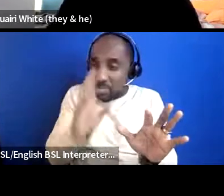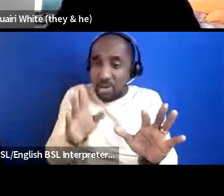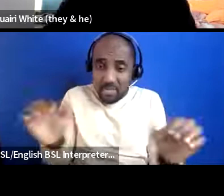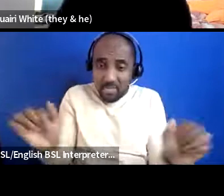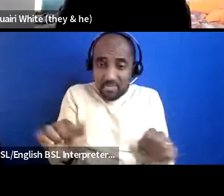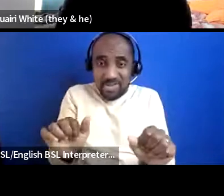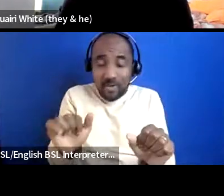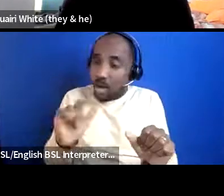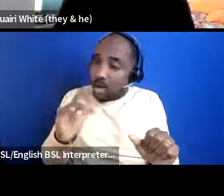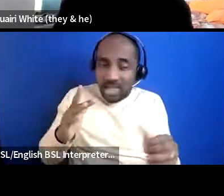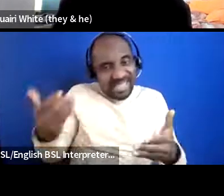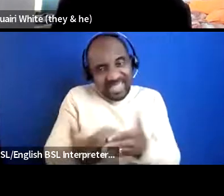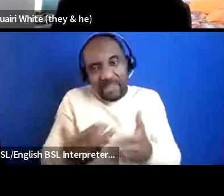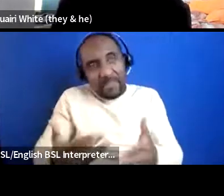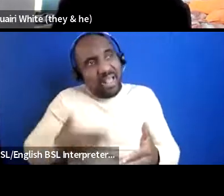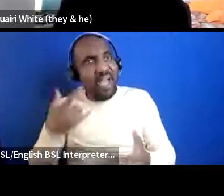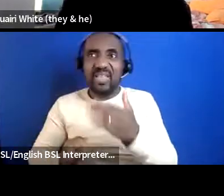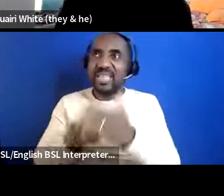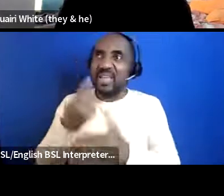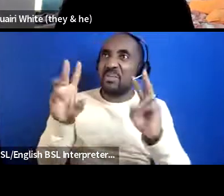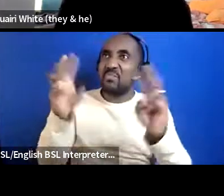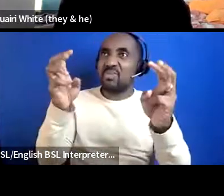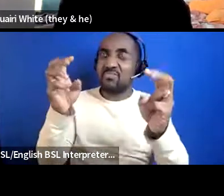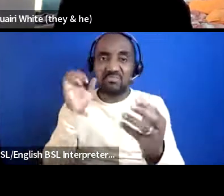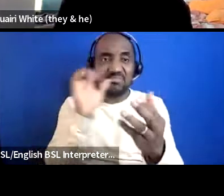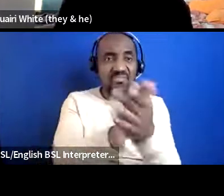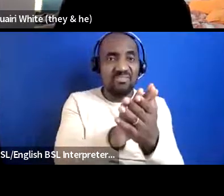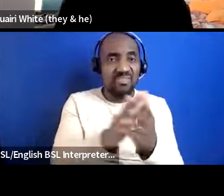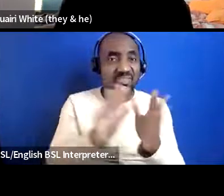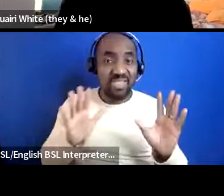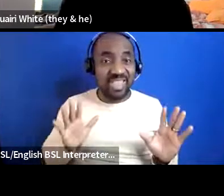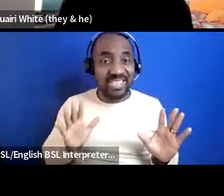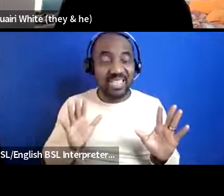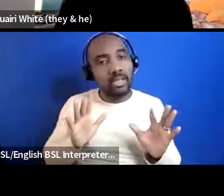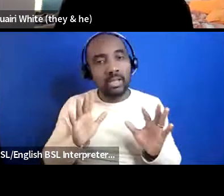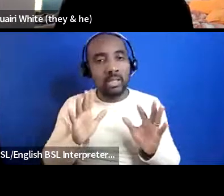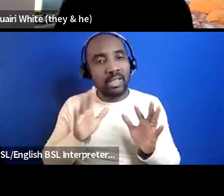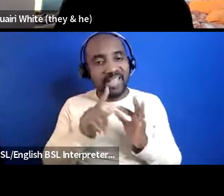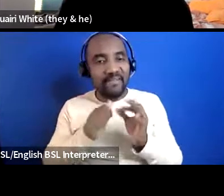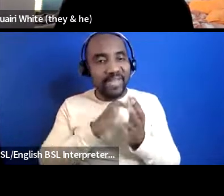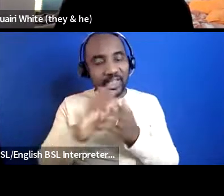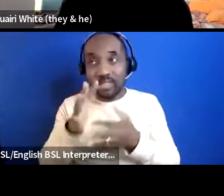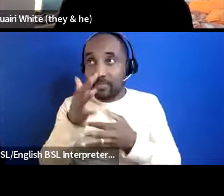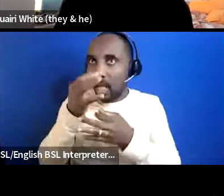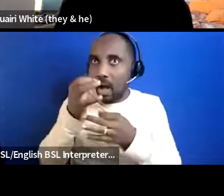stuck it in there and it is a bit fetishization or dramatic but this is what people have said